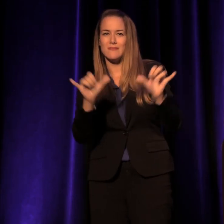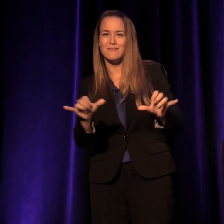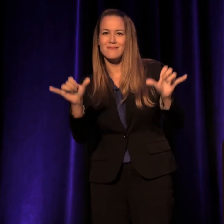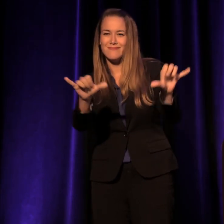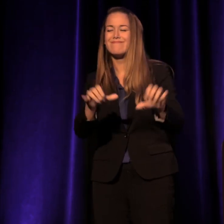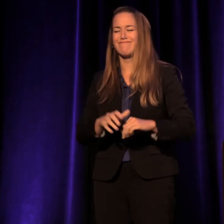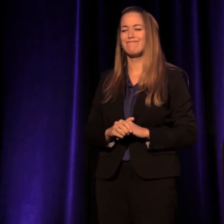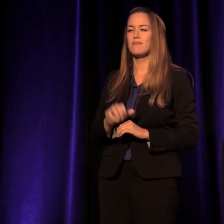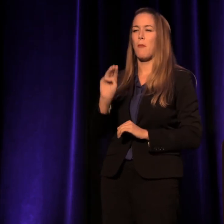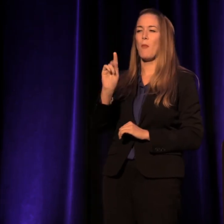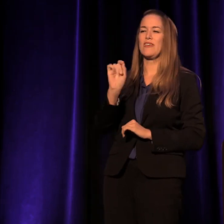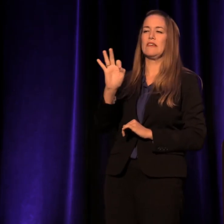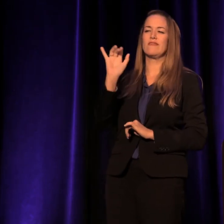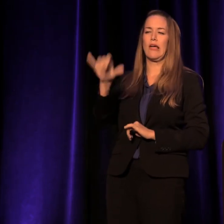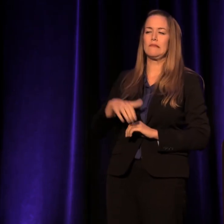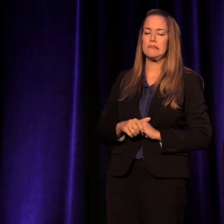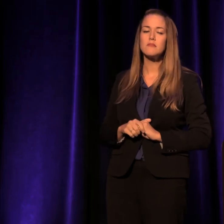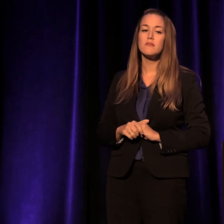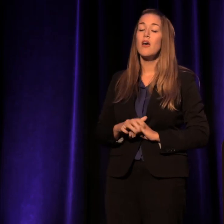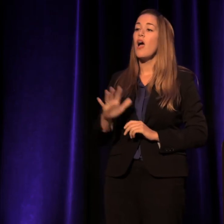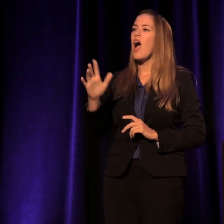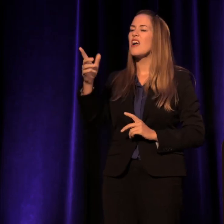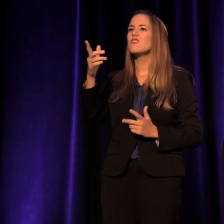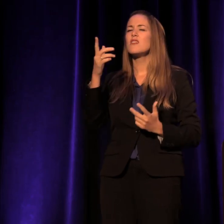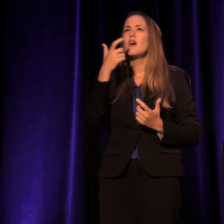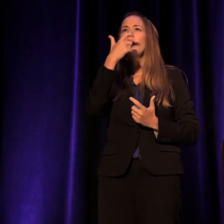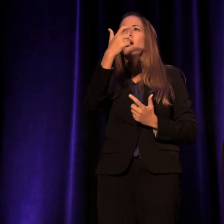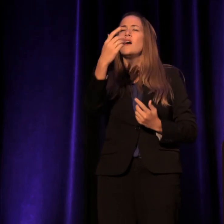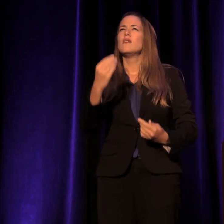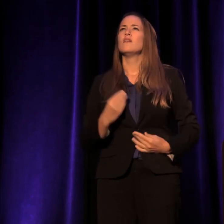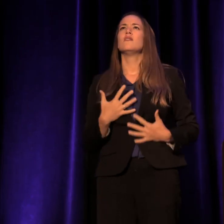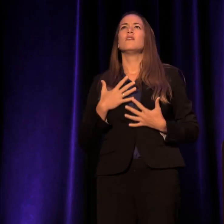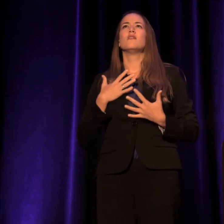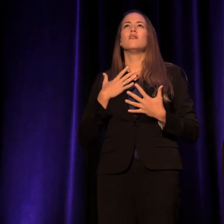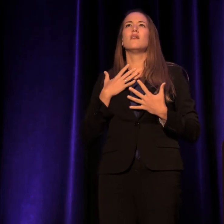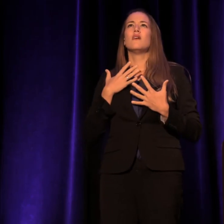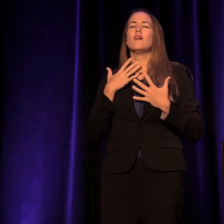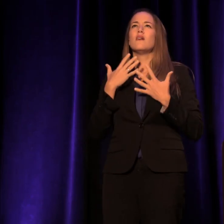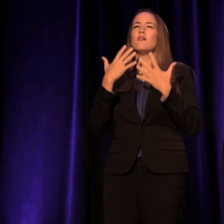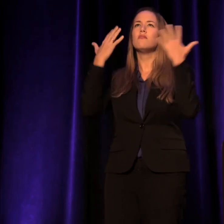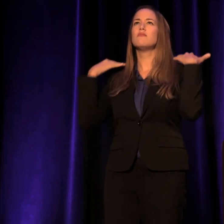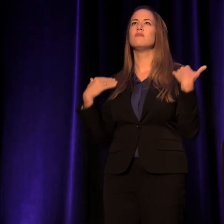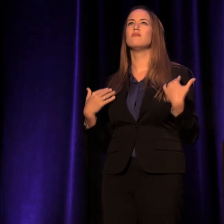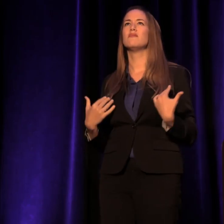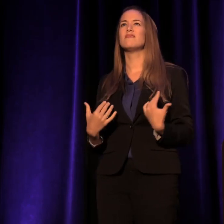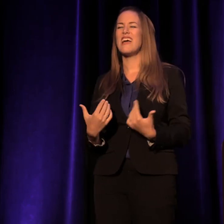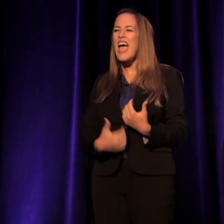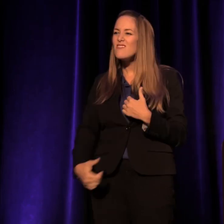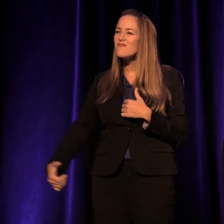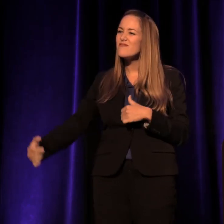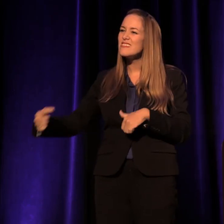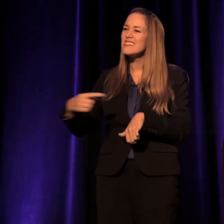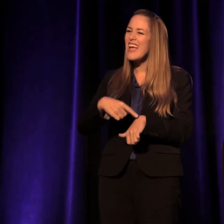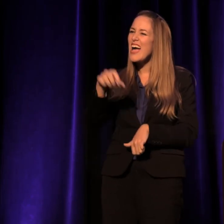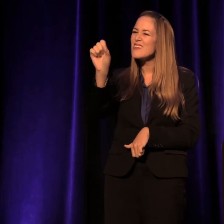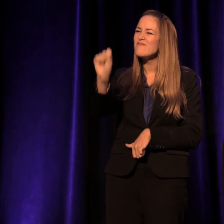I was so moved by live theater, it completely overwhelmed me every single time, at every different age I was,